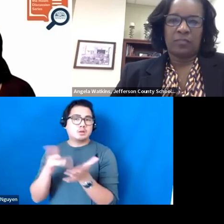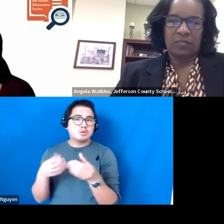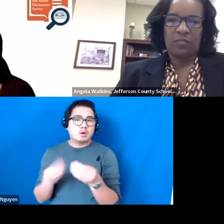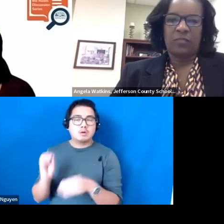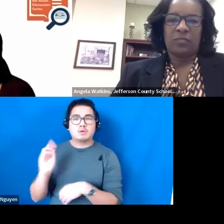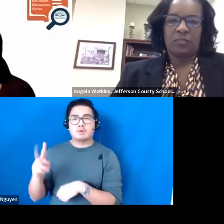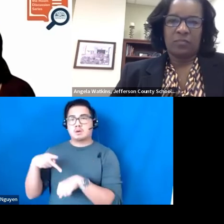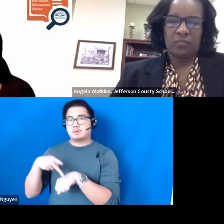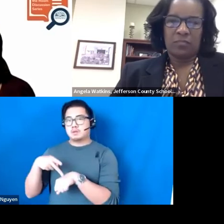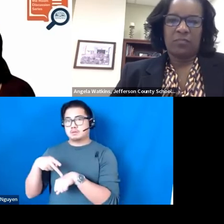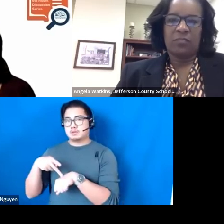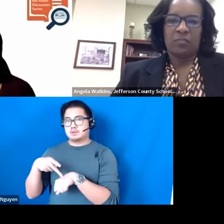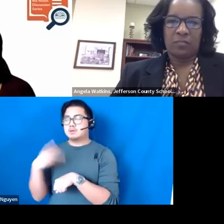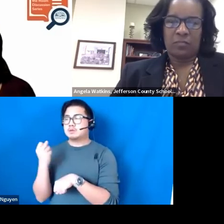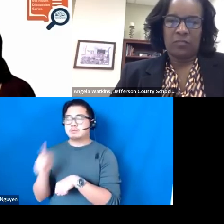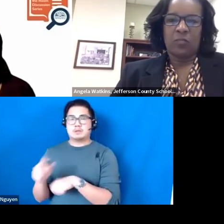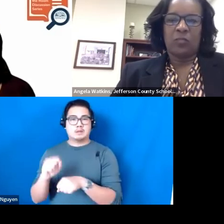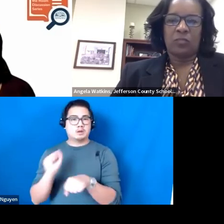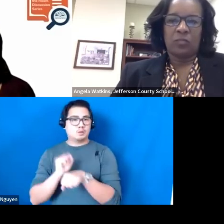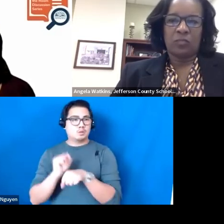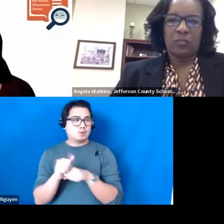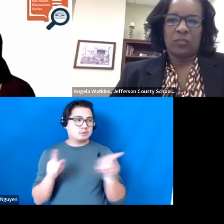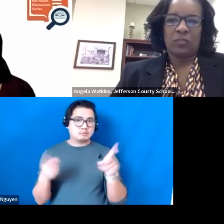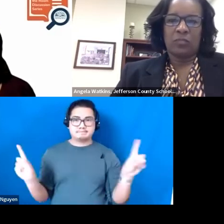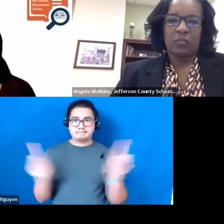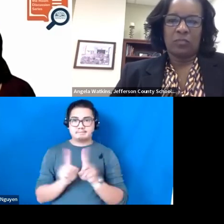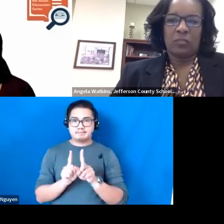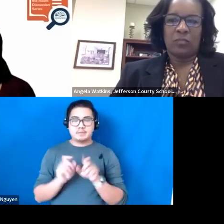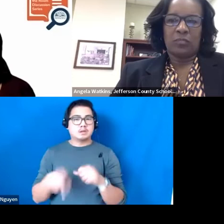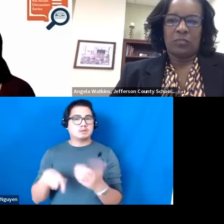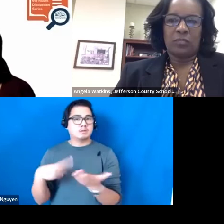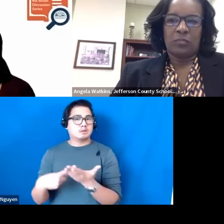They can work alongside those individuals to talk about the structures that are important